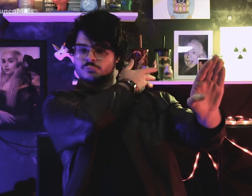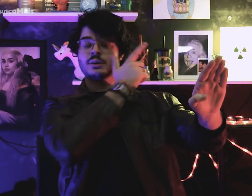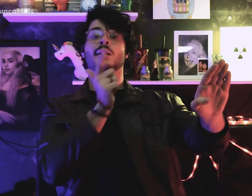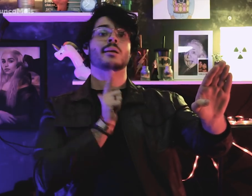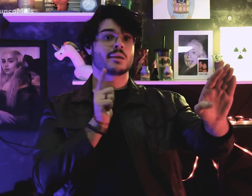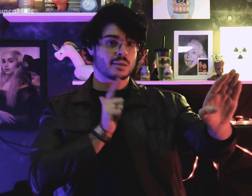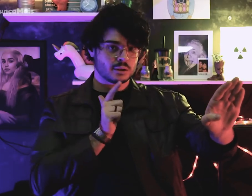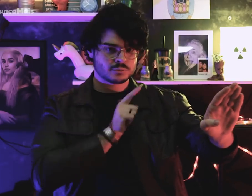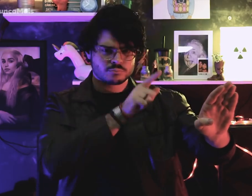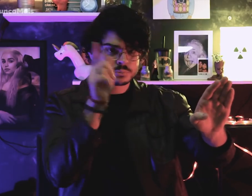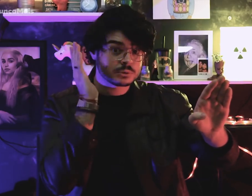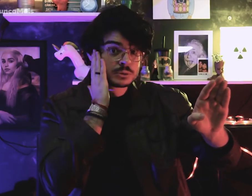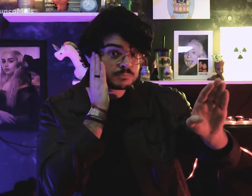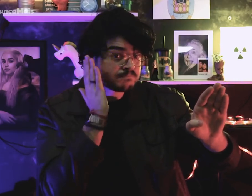Did you know?